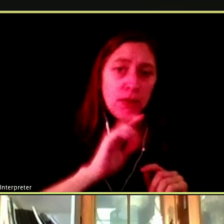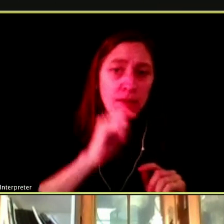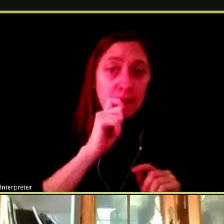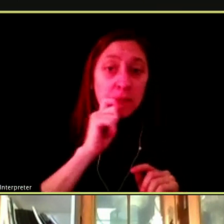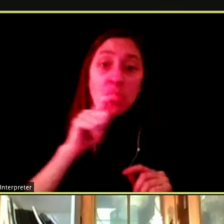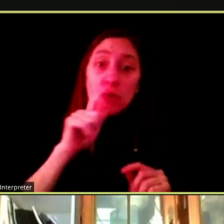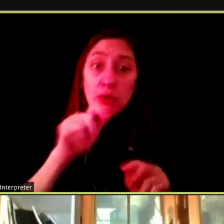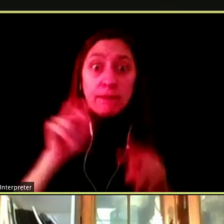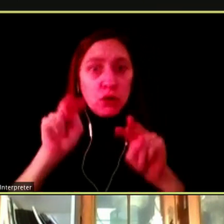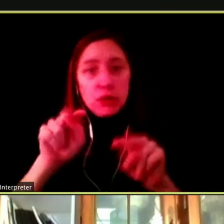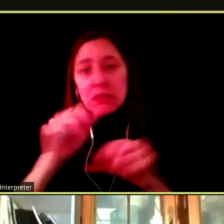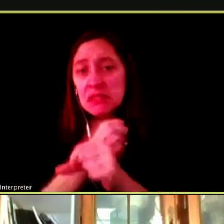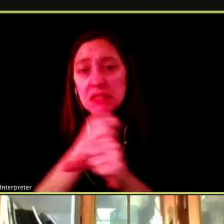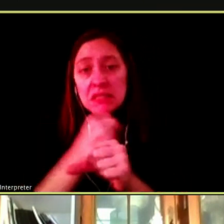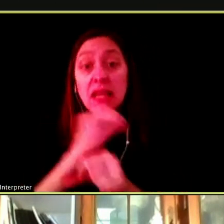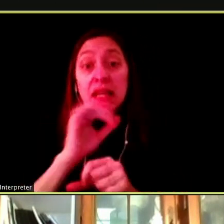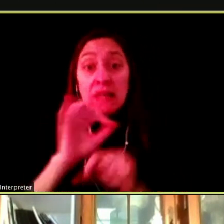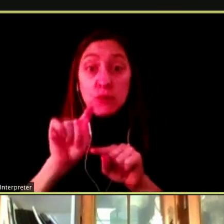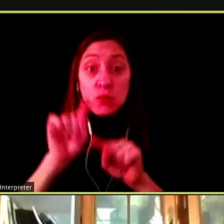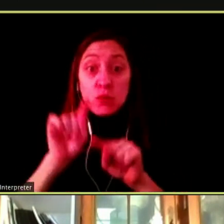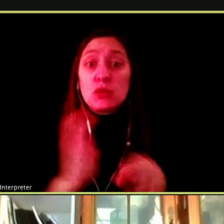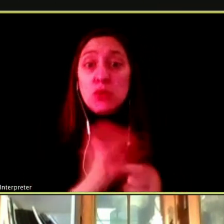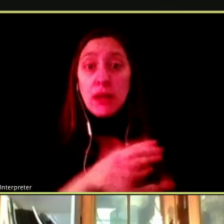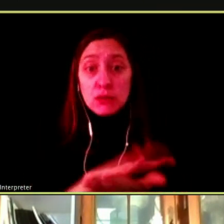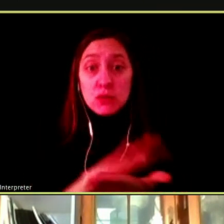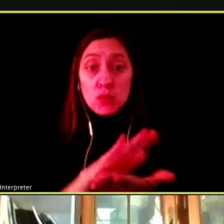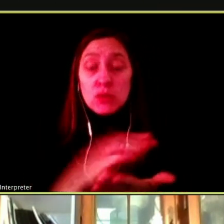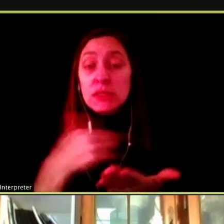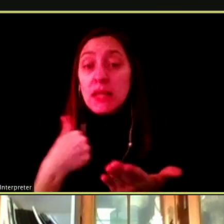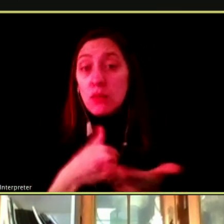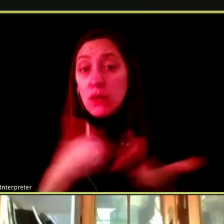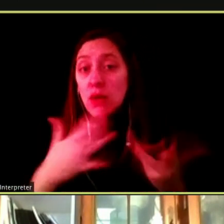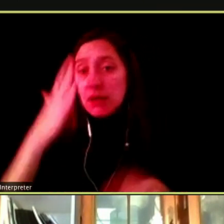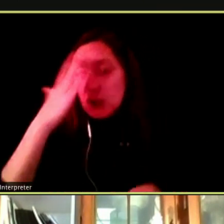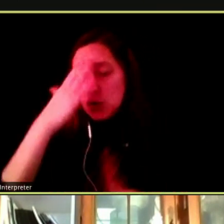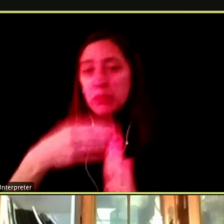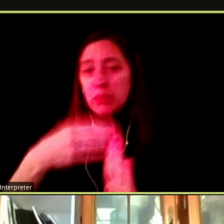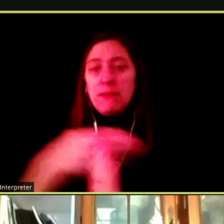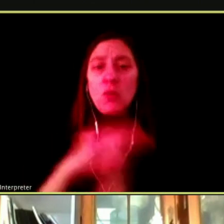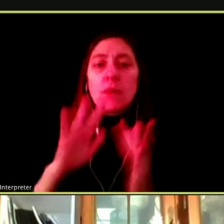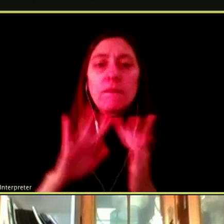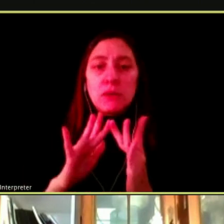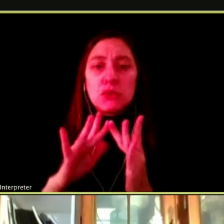IF YOU GO TO OUR SCHOOLS AS WE ALL HAVE BEFORE VIRTUAL LEARNINGS, WE'VE SEEN THE DISPROPORTIONATE